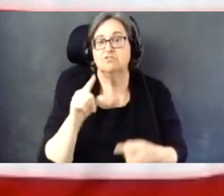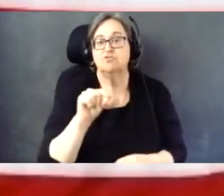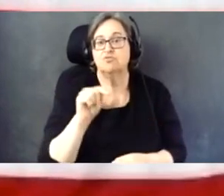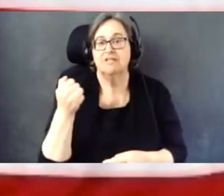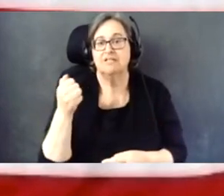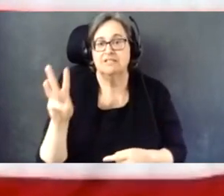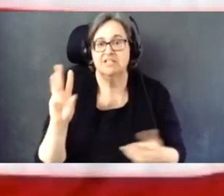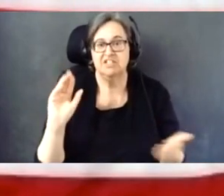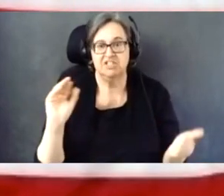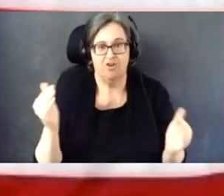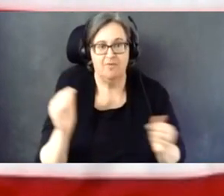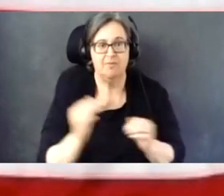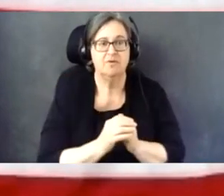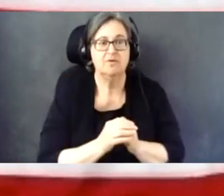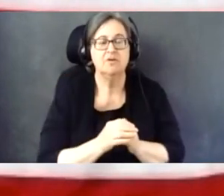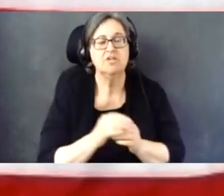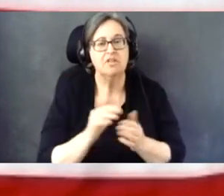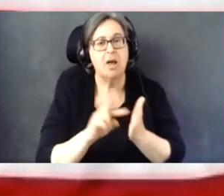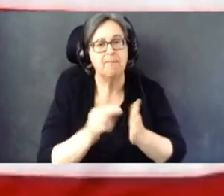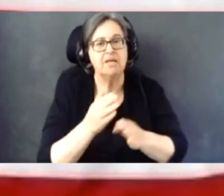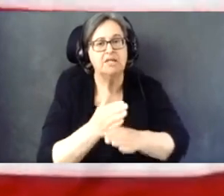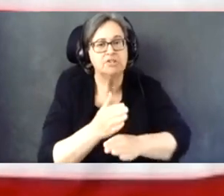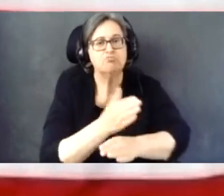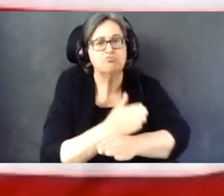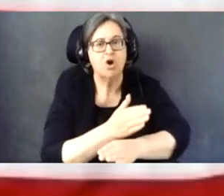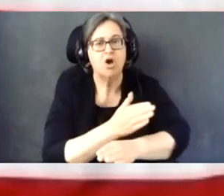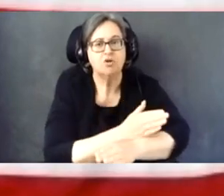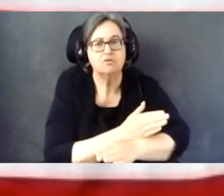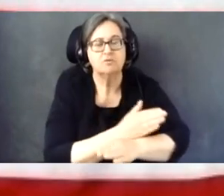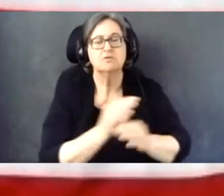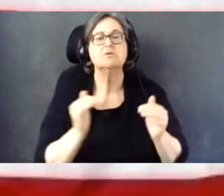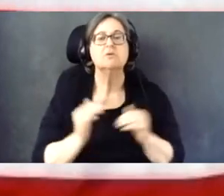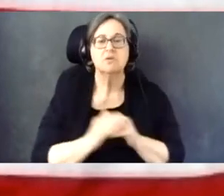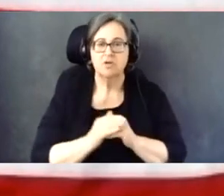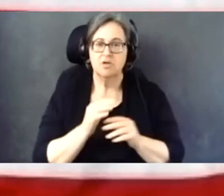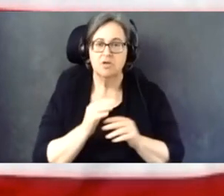Research has shown progress like the narrowing gap for voters with disabilities but there